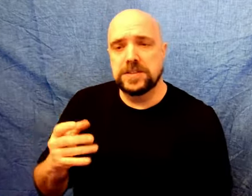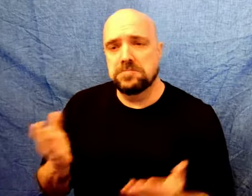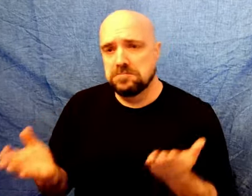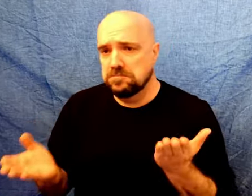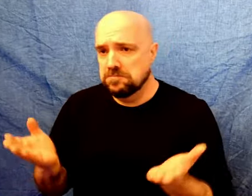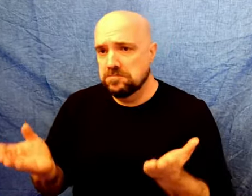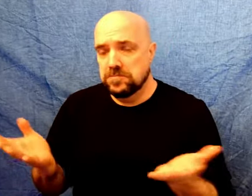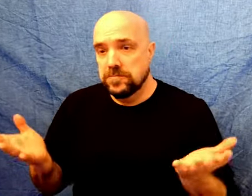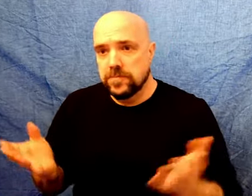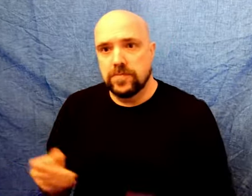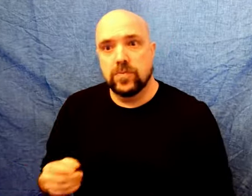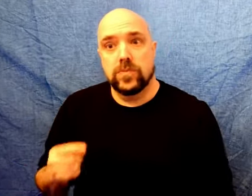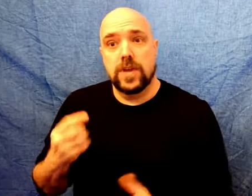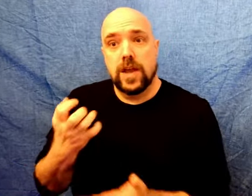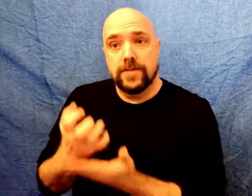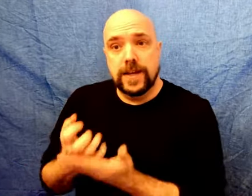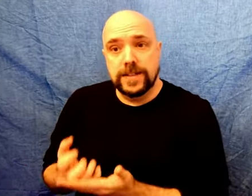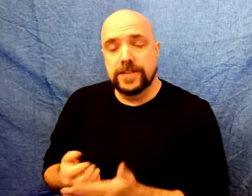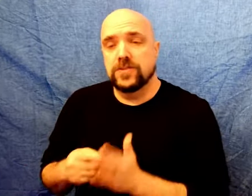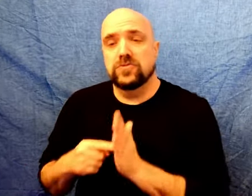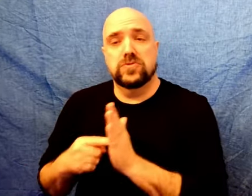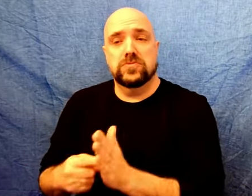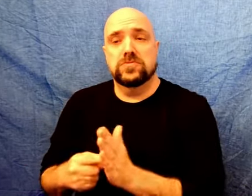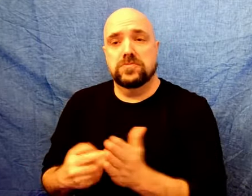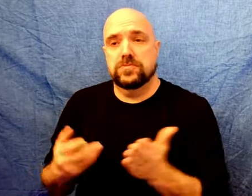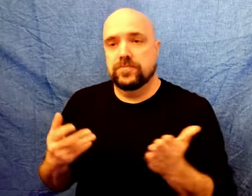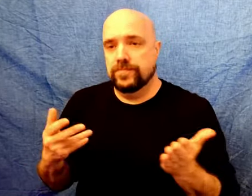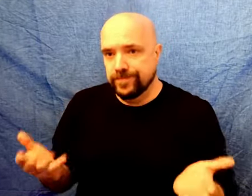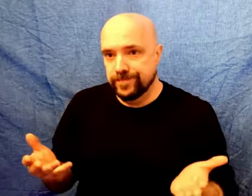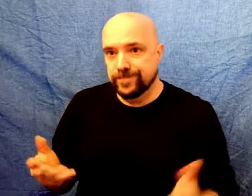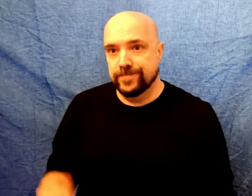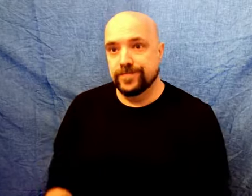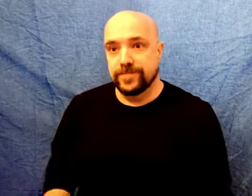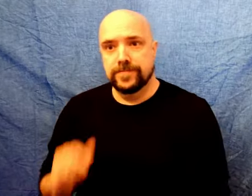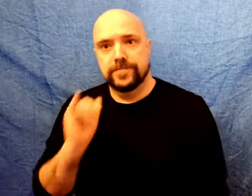Regardless or not of what the evidence shows,